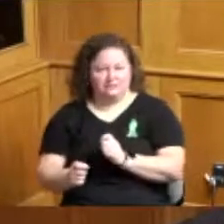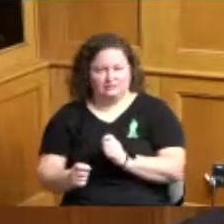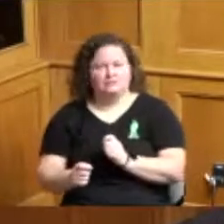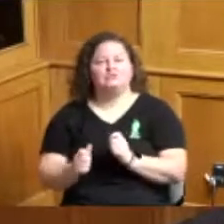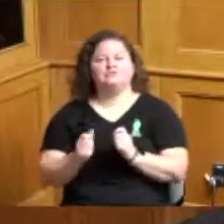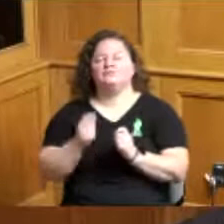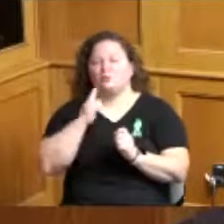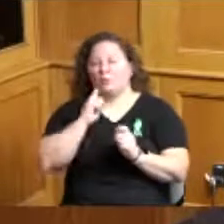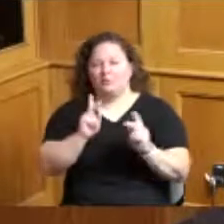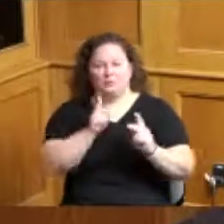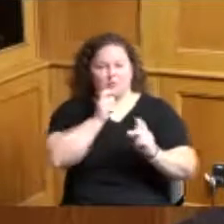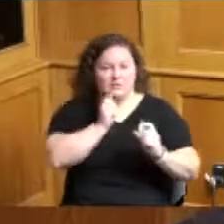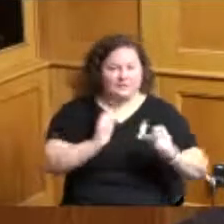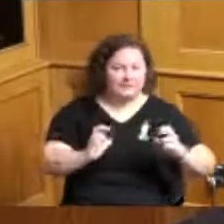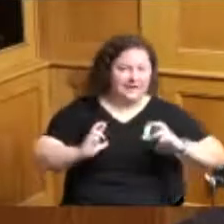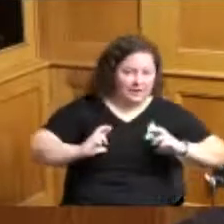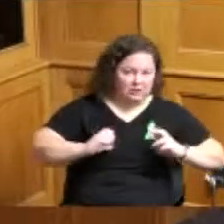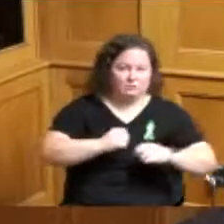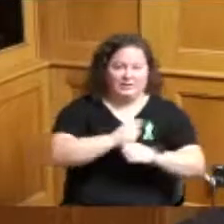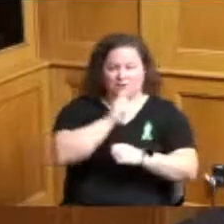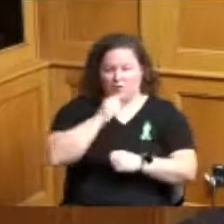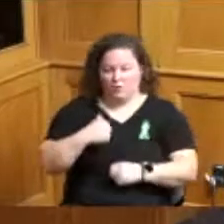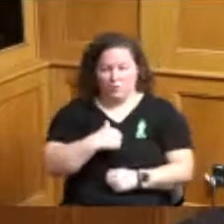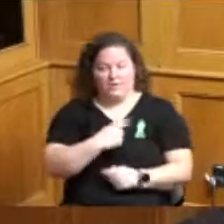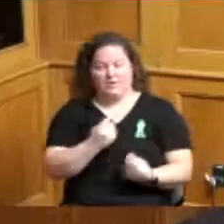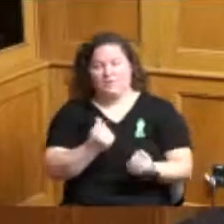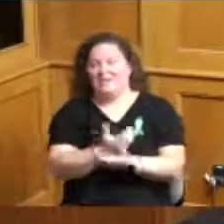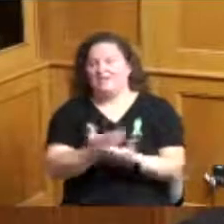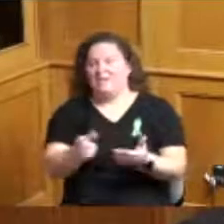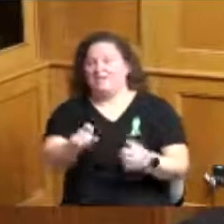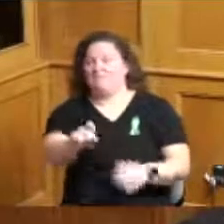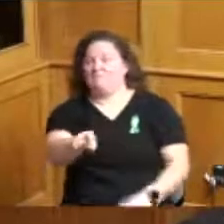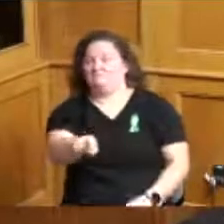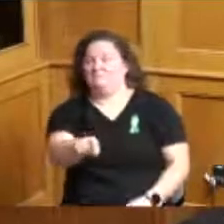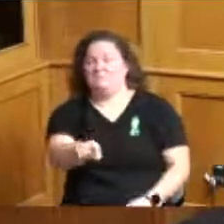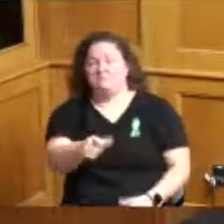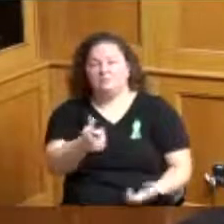to make sure we were doing everything we needed to do as we try to fill some of those vacancies